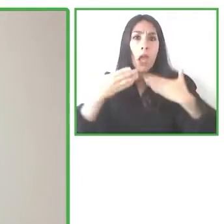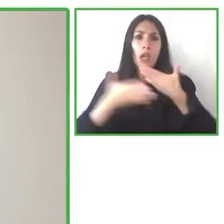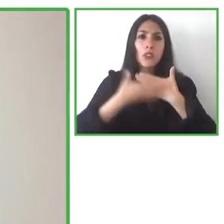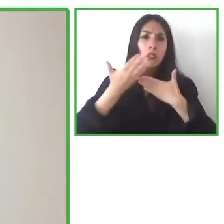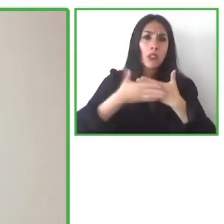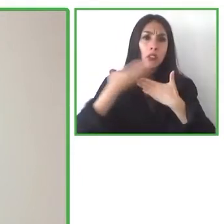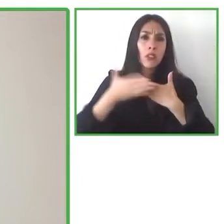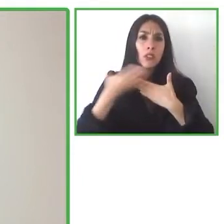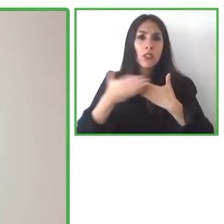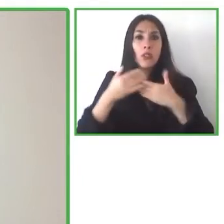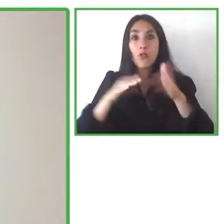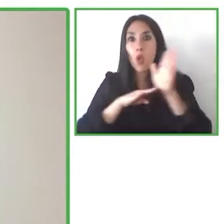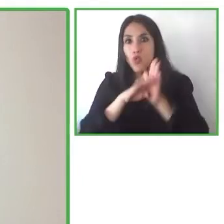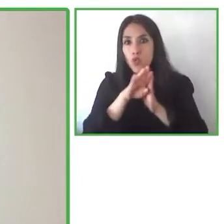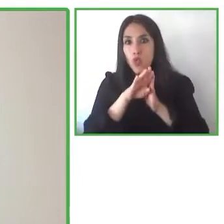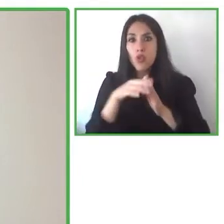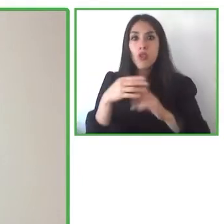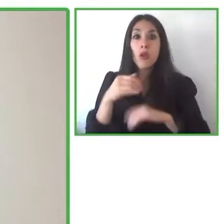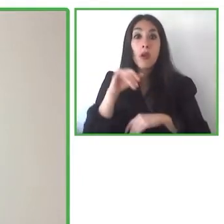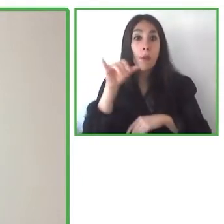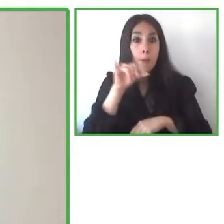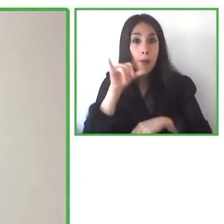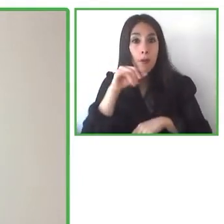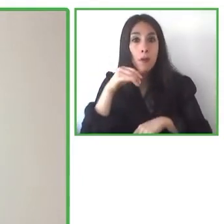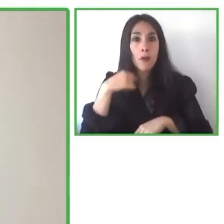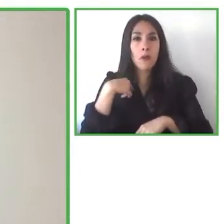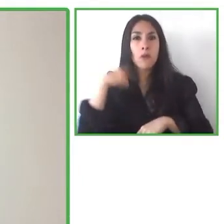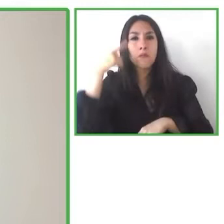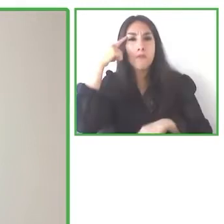but we also think we have to think about the challenges that need to be overcome,